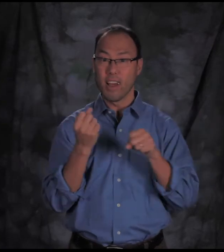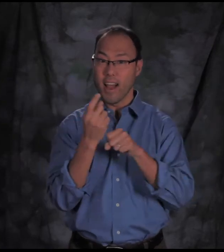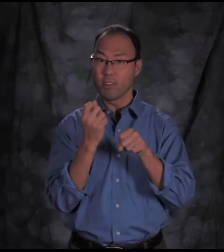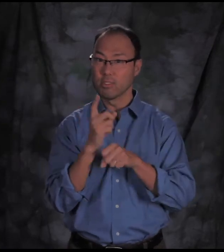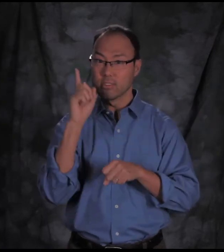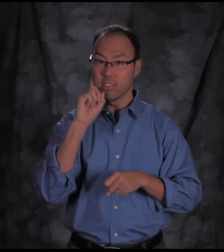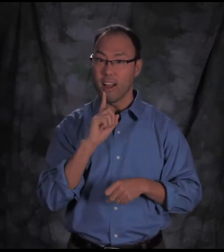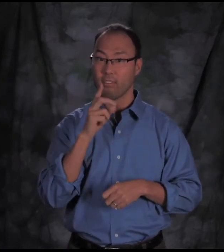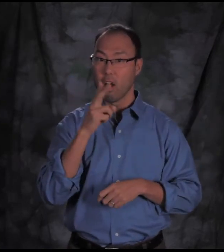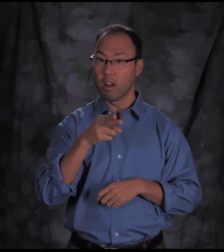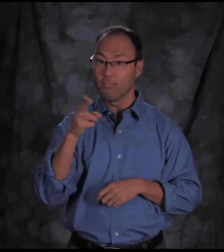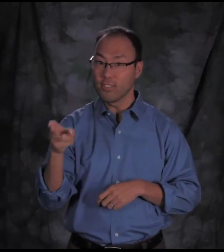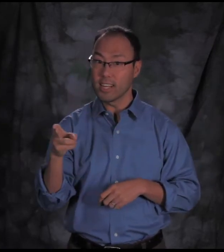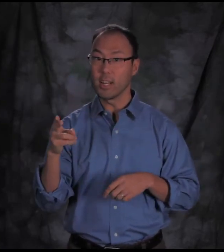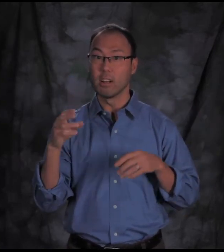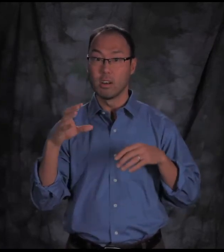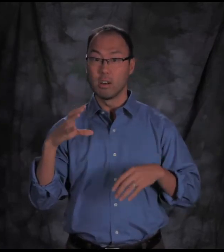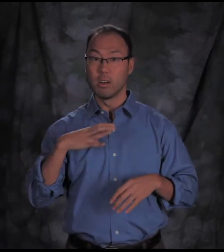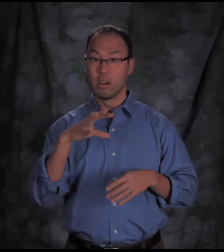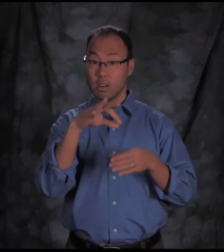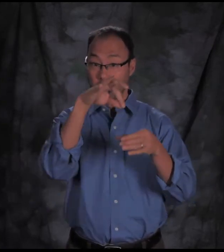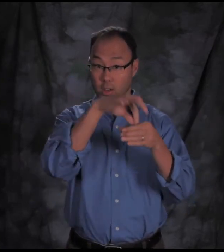and Hard of Hearing Constituents’ Day at the State House!